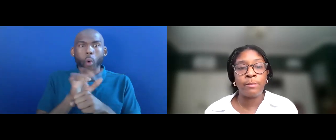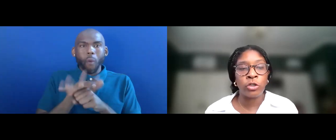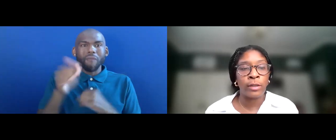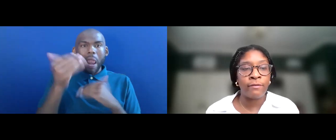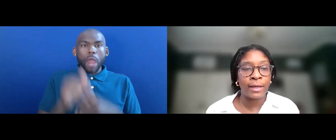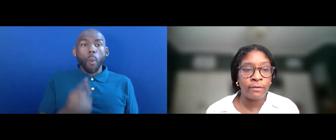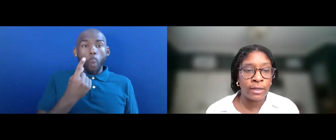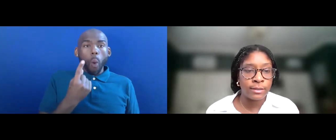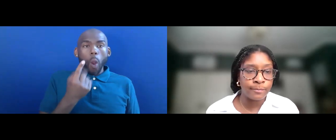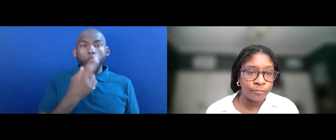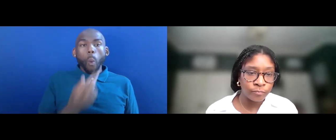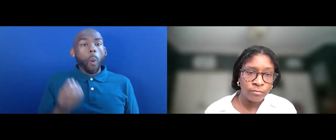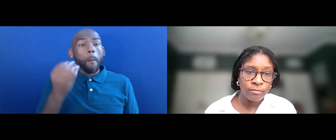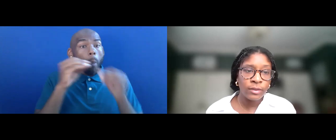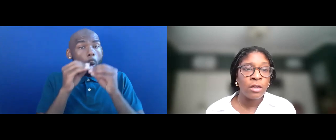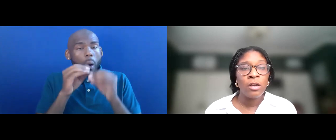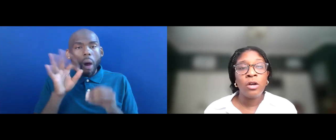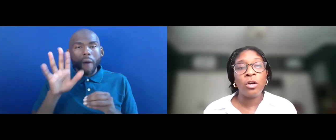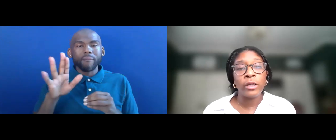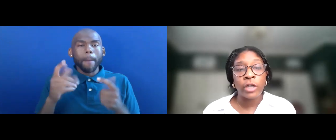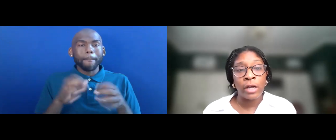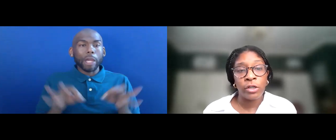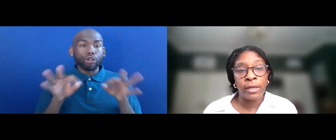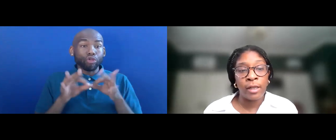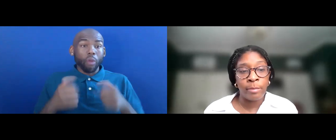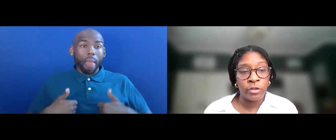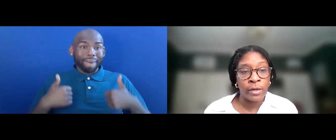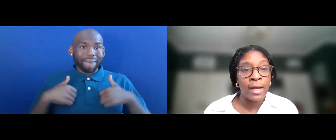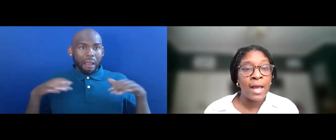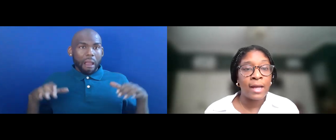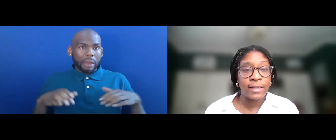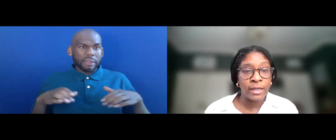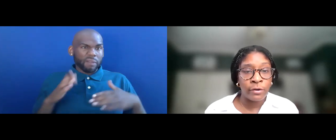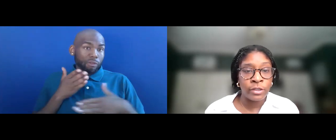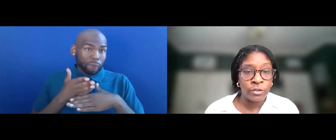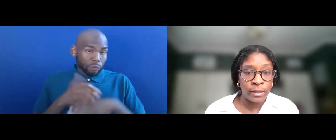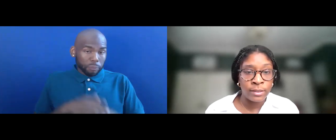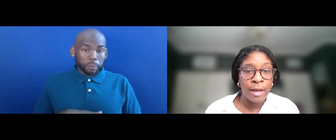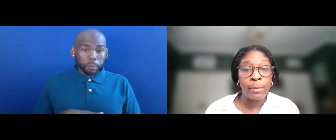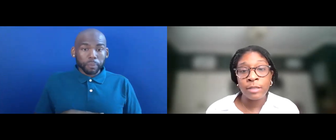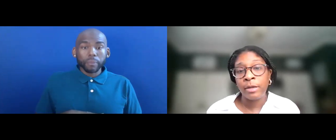MAJOR LIFE ACTIVITIES. EARLY CHILDHOOD, ELEMENTARY AND SECONDARY STUDENTS MUST BE